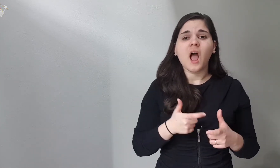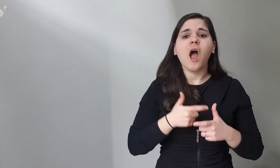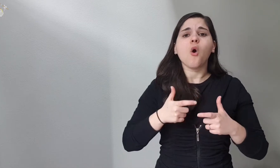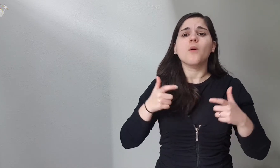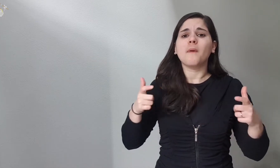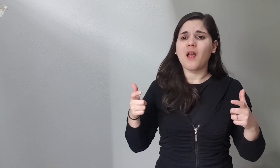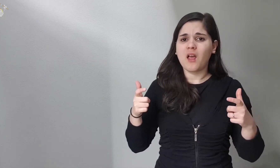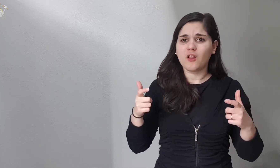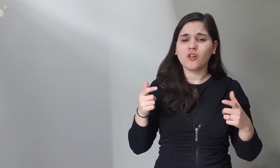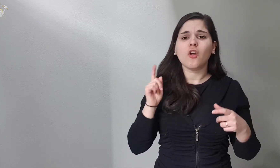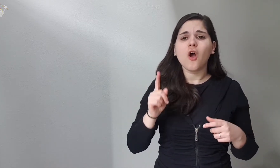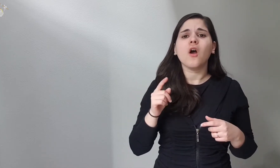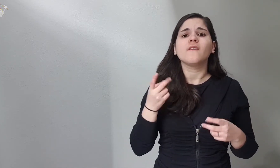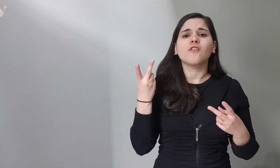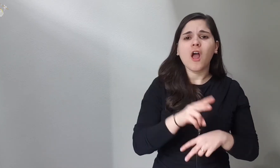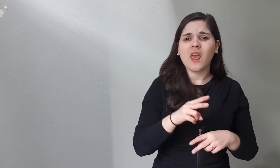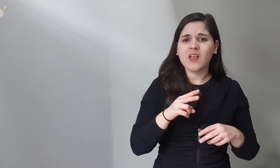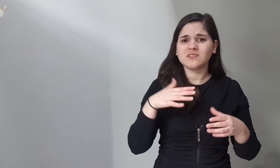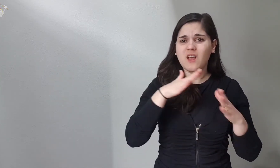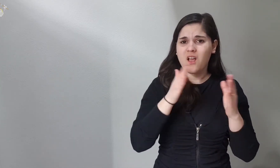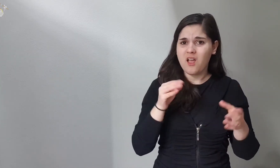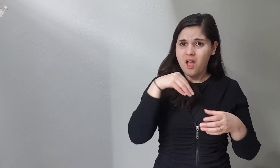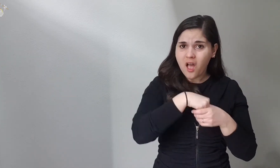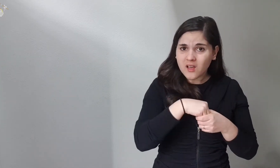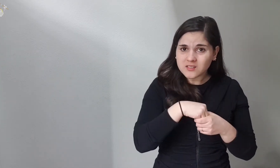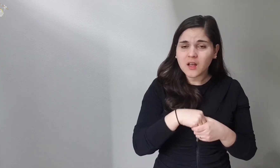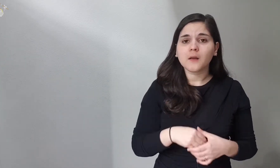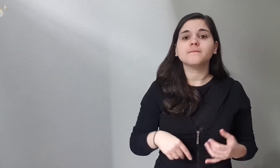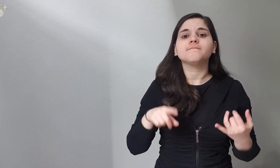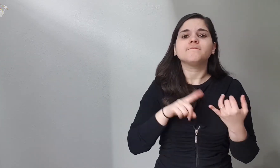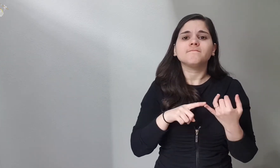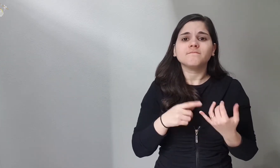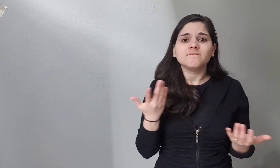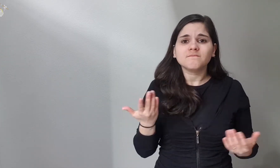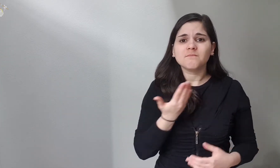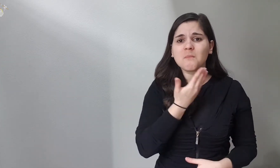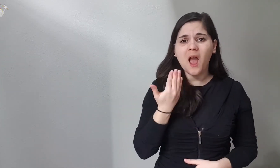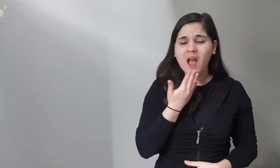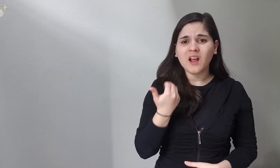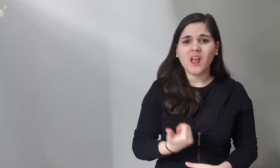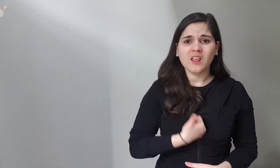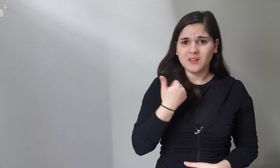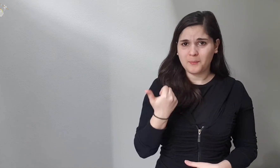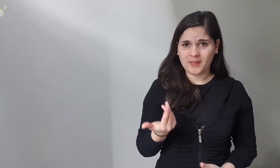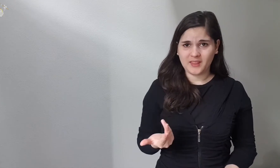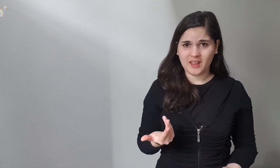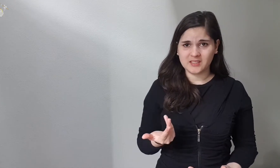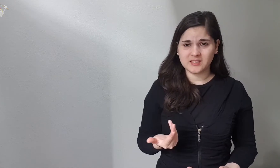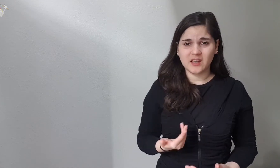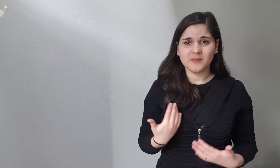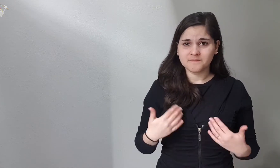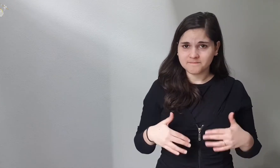In addition, there are increases in cases of domestic violence and they lack independence.